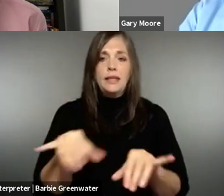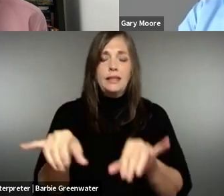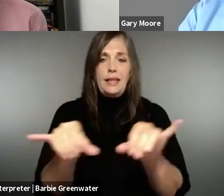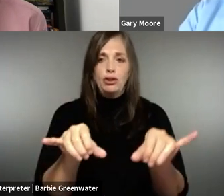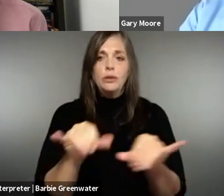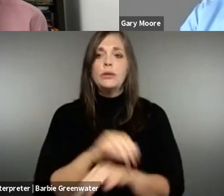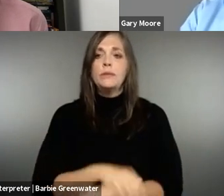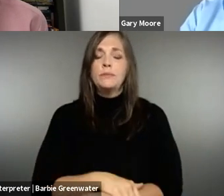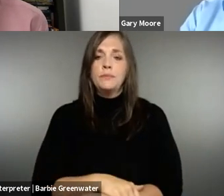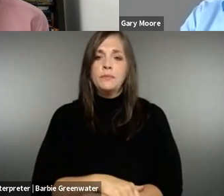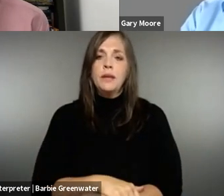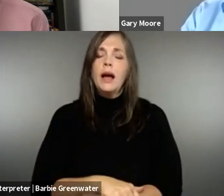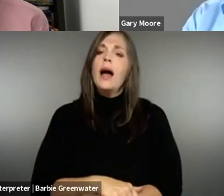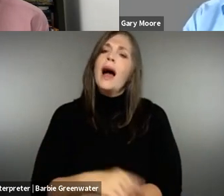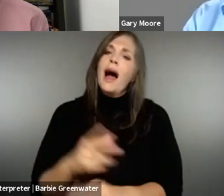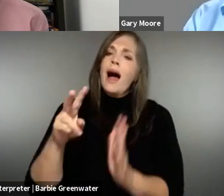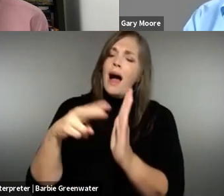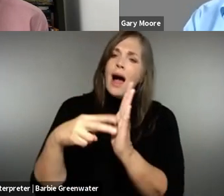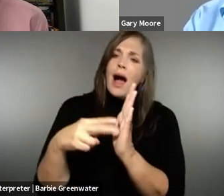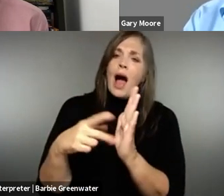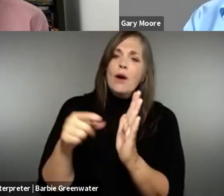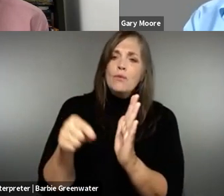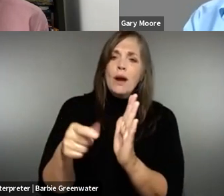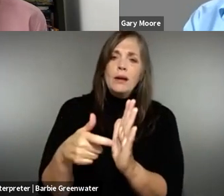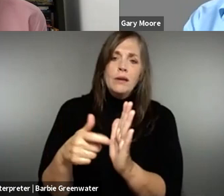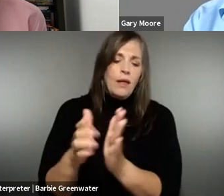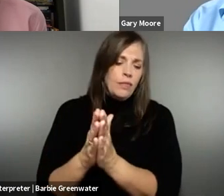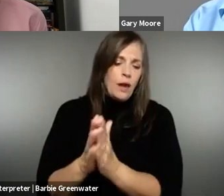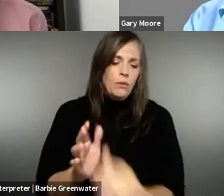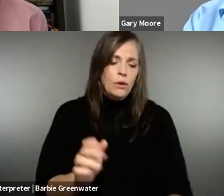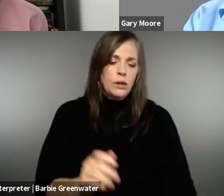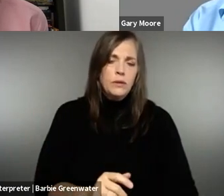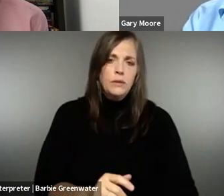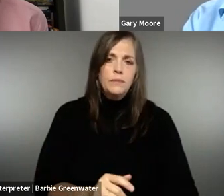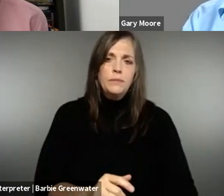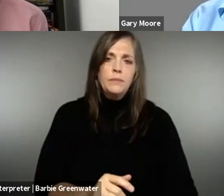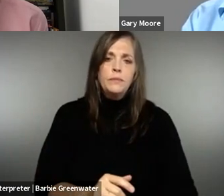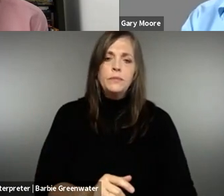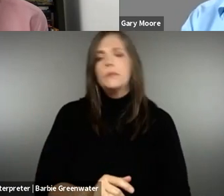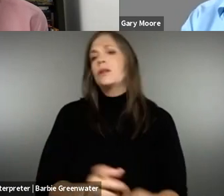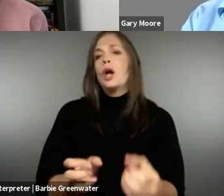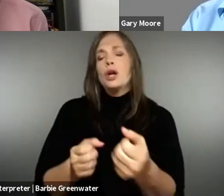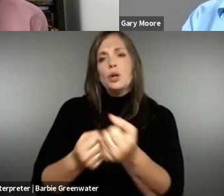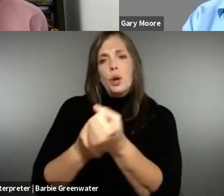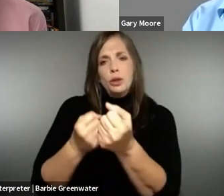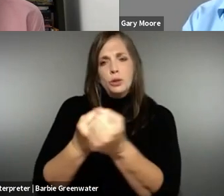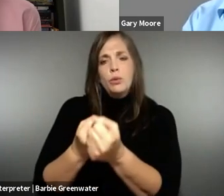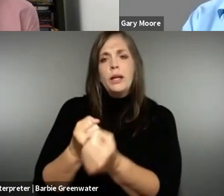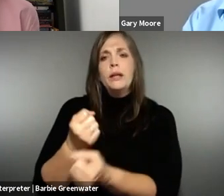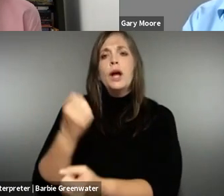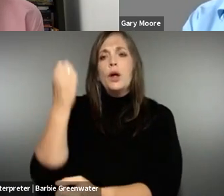. >> ALEJANDRO RODRIGUEZ-ASCASO: I read the document on how the standardization